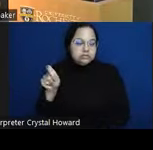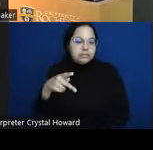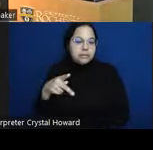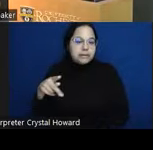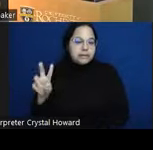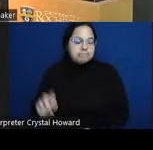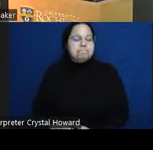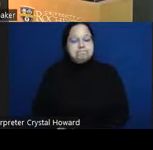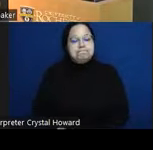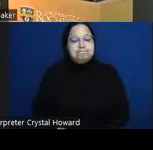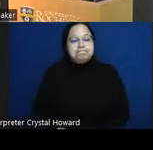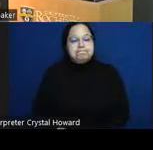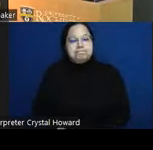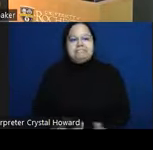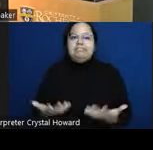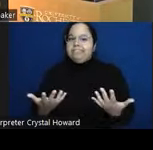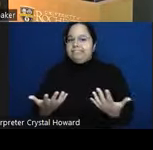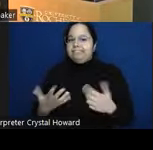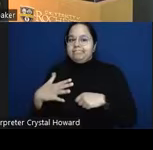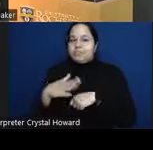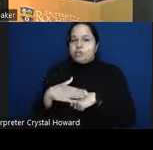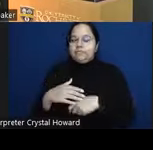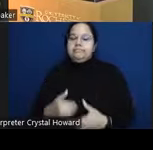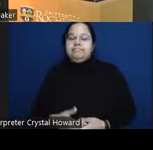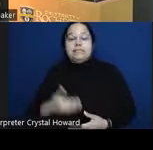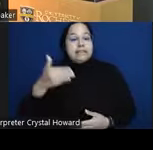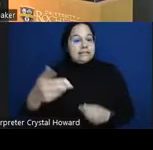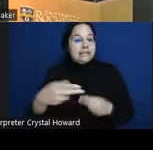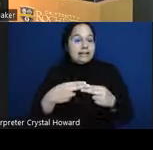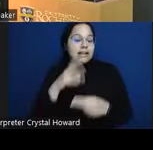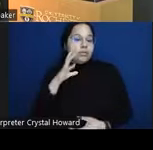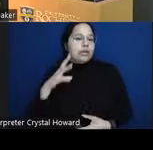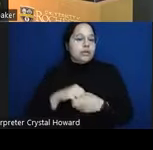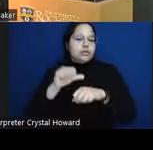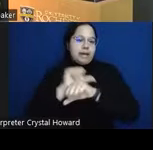uh the following slide will include some algebra it's not a ton and it is colorcoded um but there